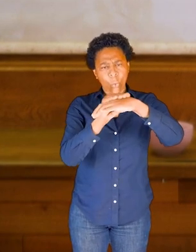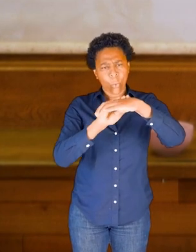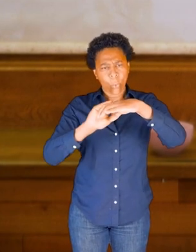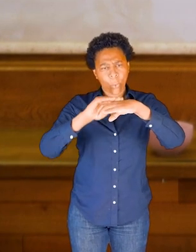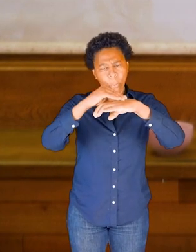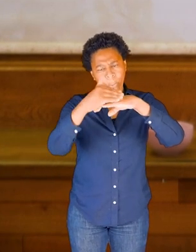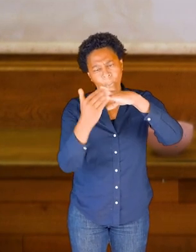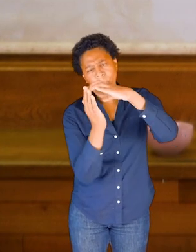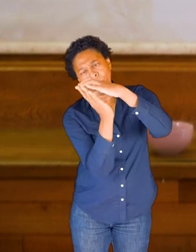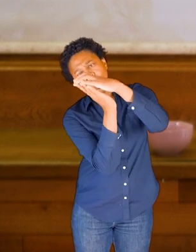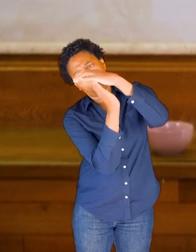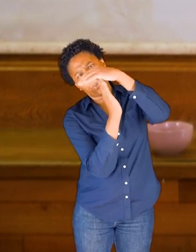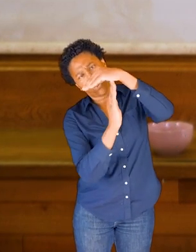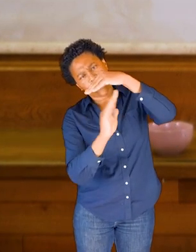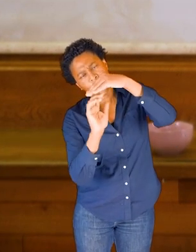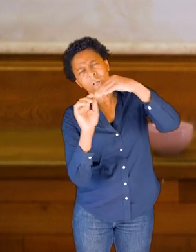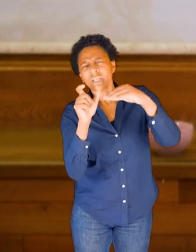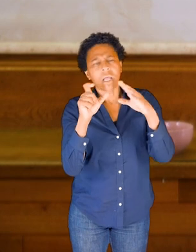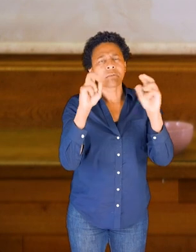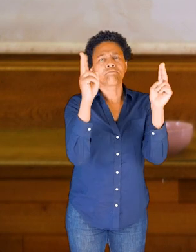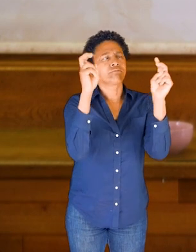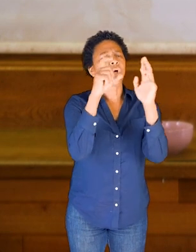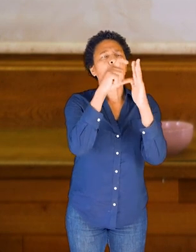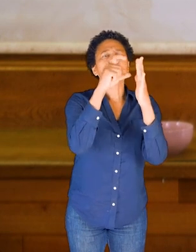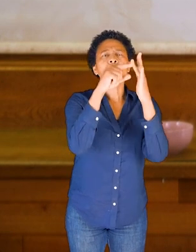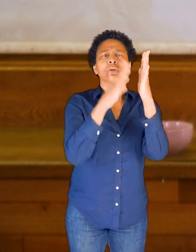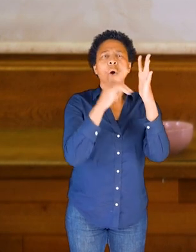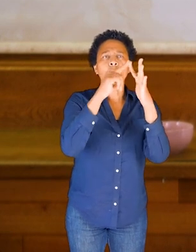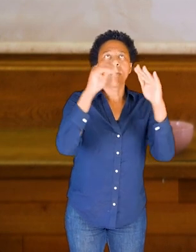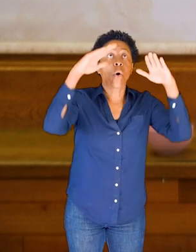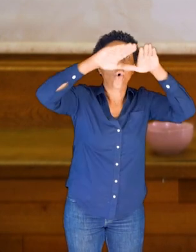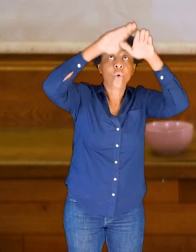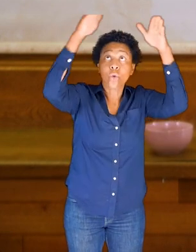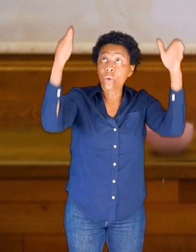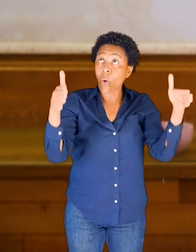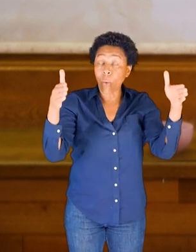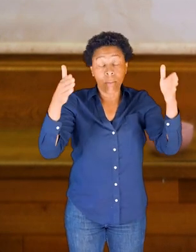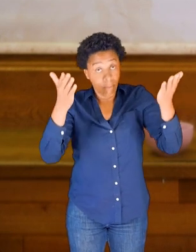of like a dome shape underneath here.